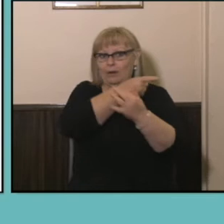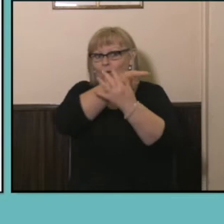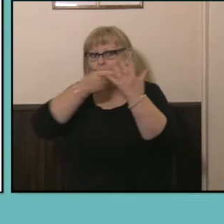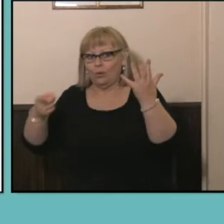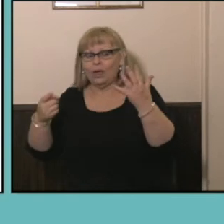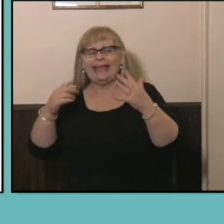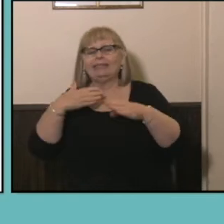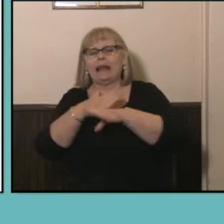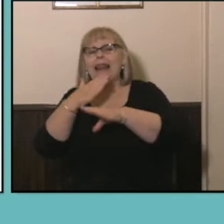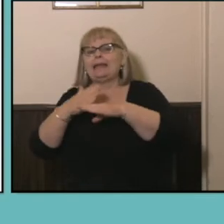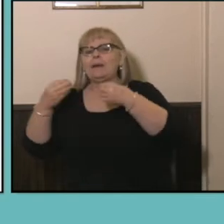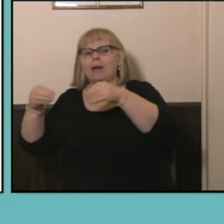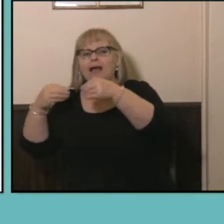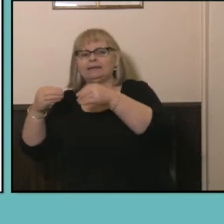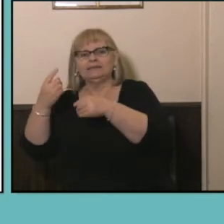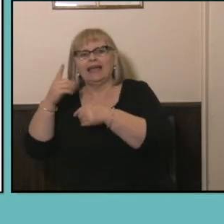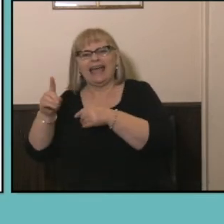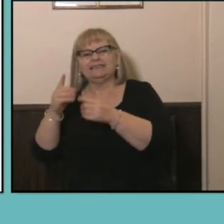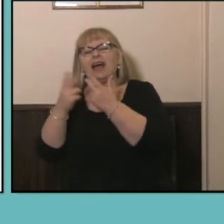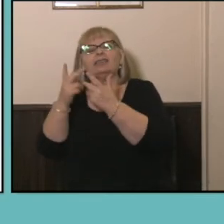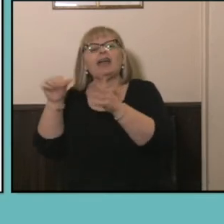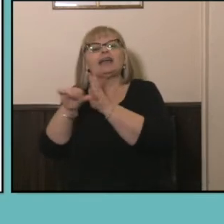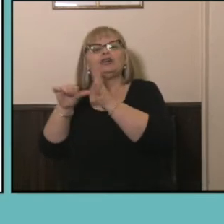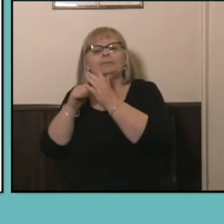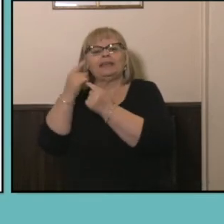market and other economic information. And the same with the industries that